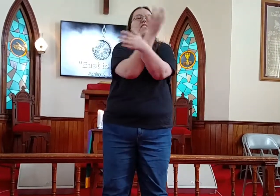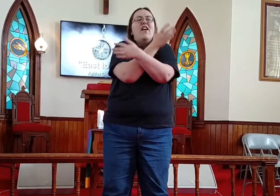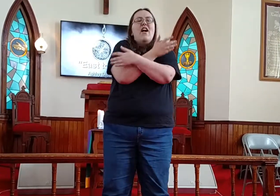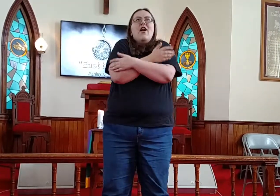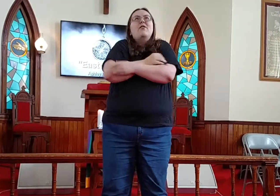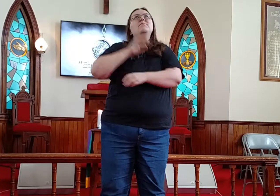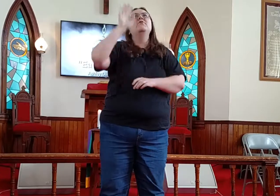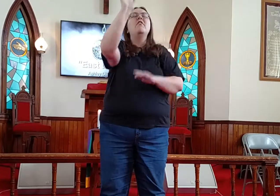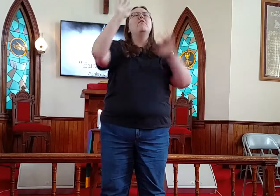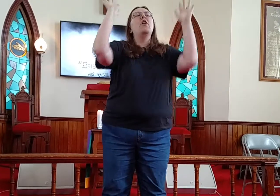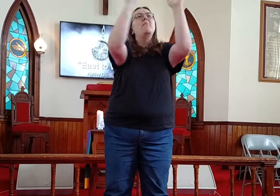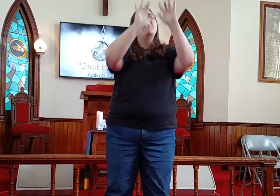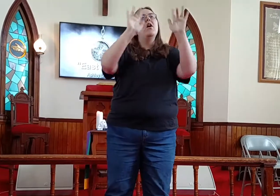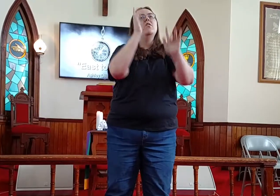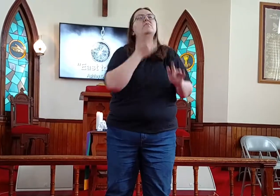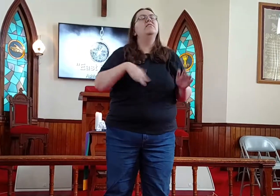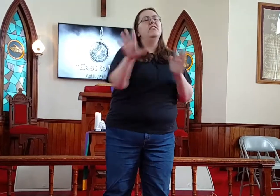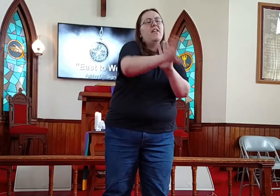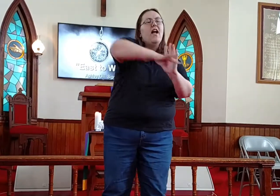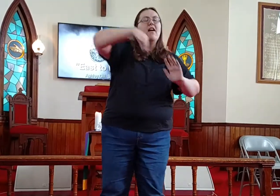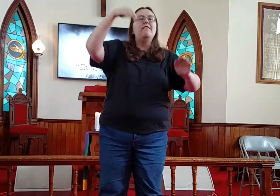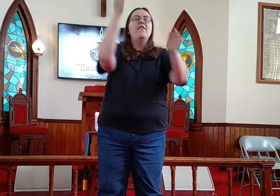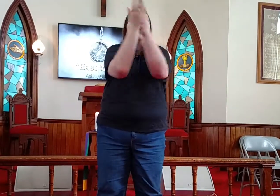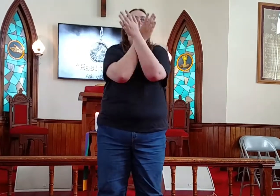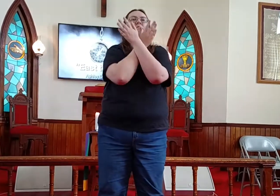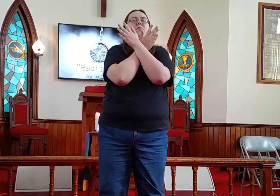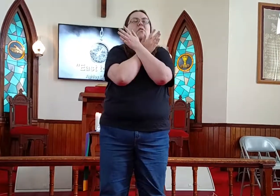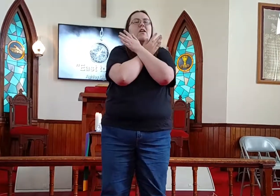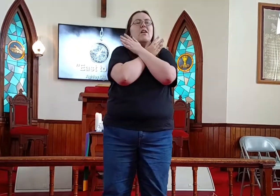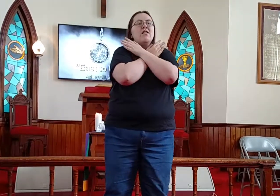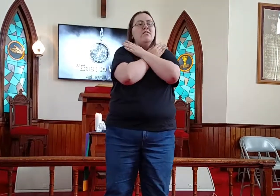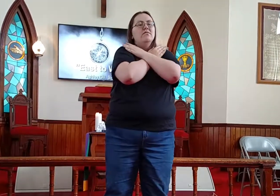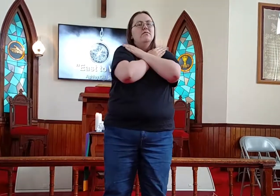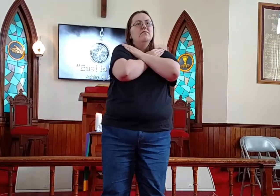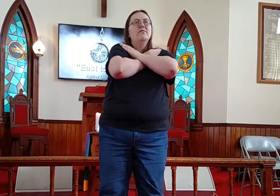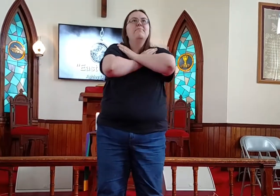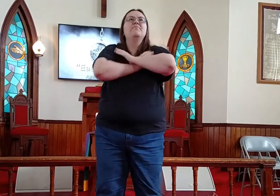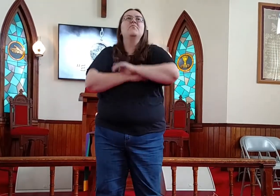In the arms of your mercy I find rest